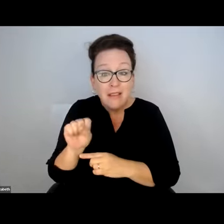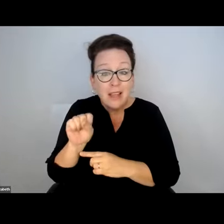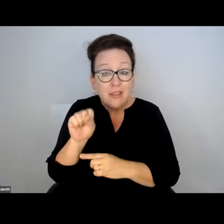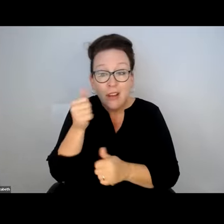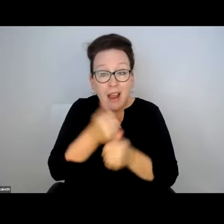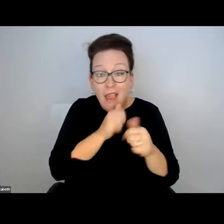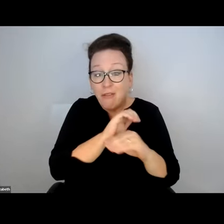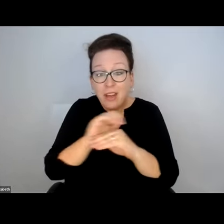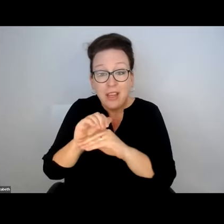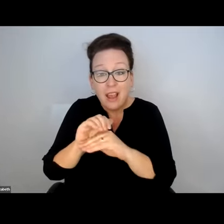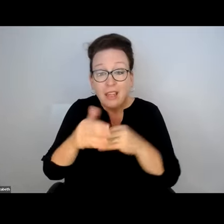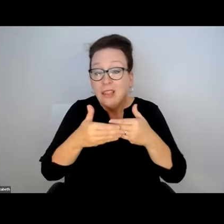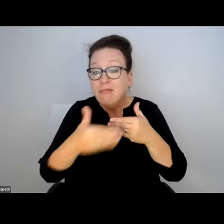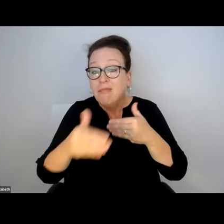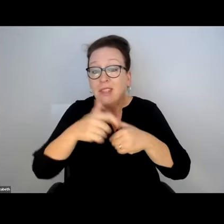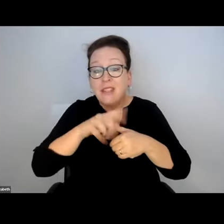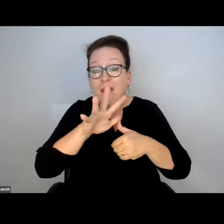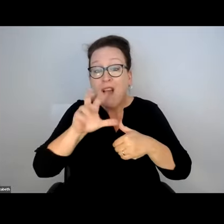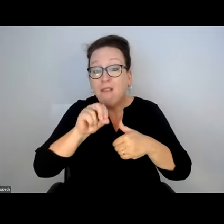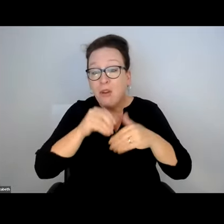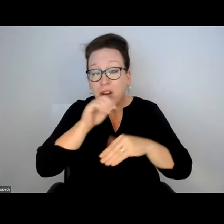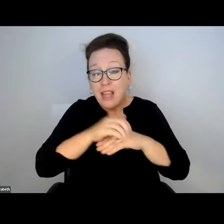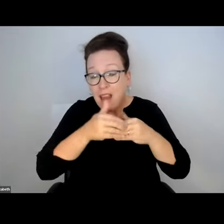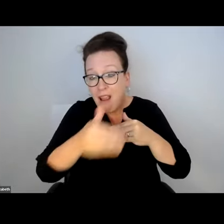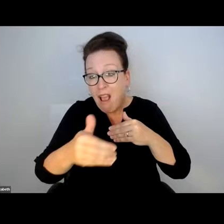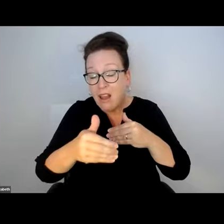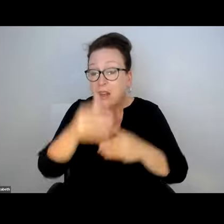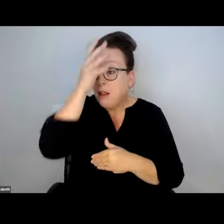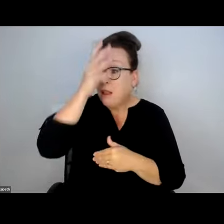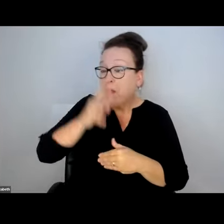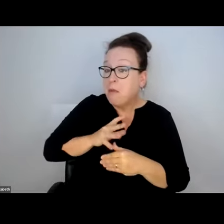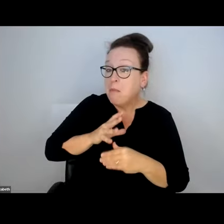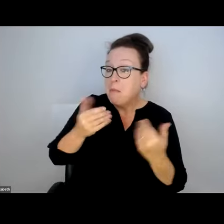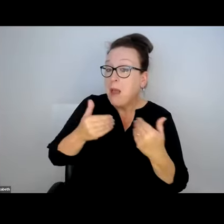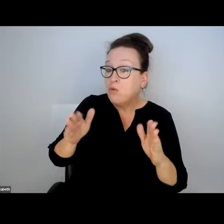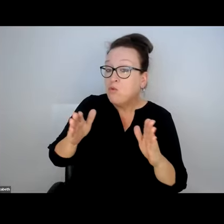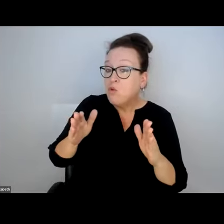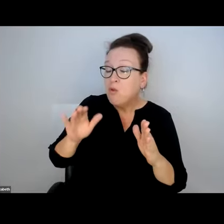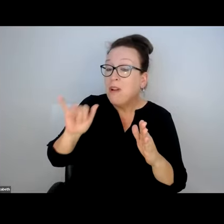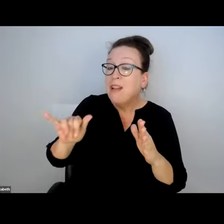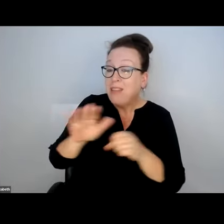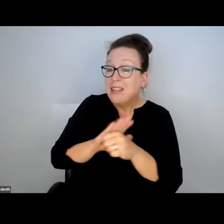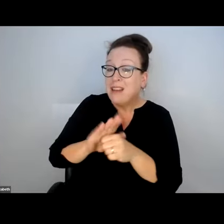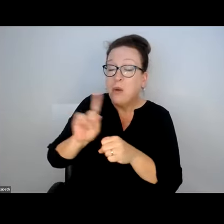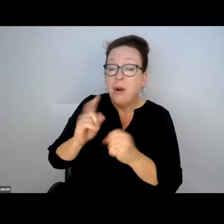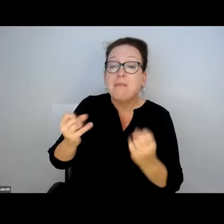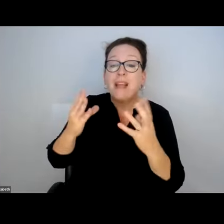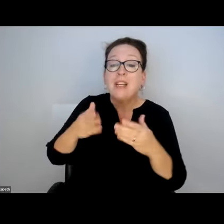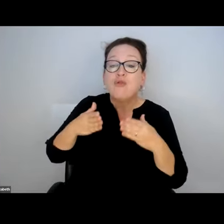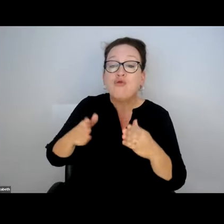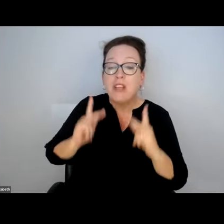IF YOU GO INTO SOUTH STATION 30 ON, THE RESTROOMS, AT LEAVE THE MEN'S